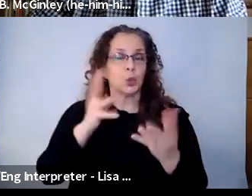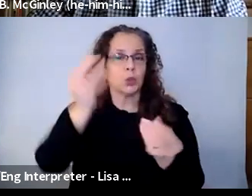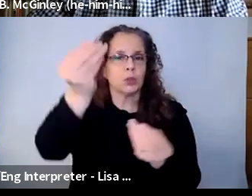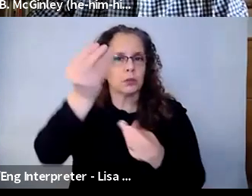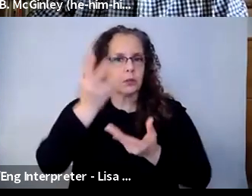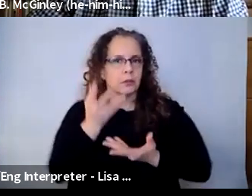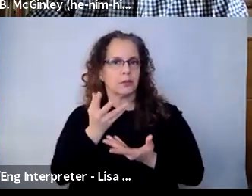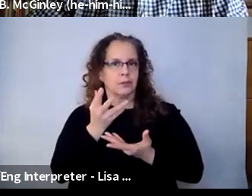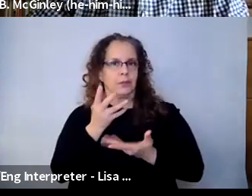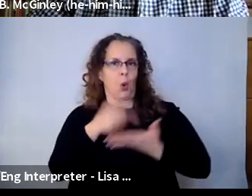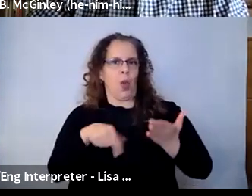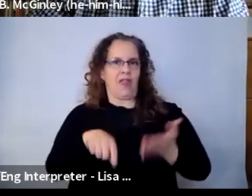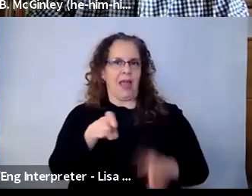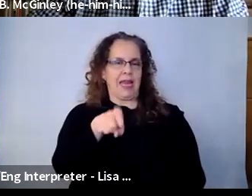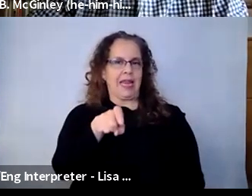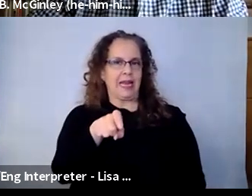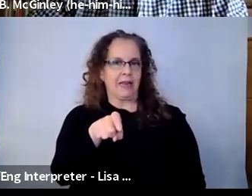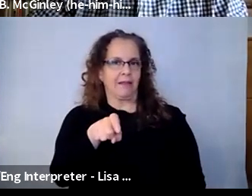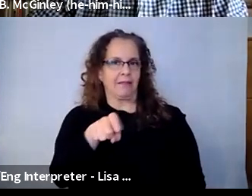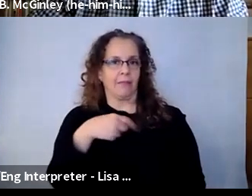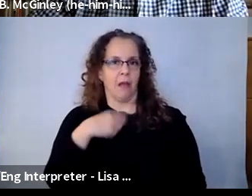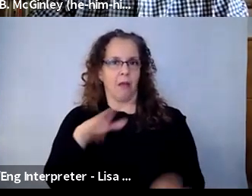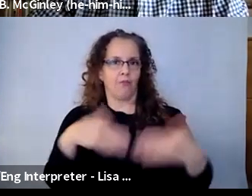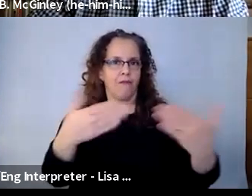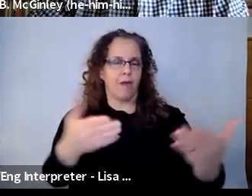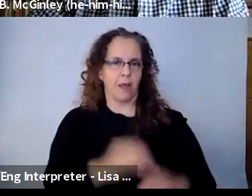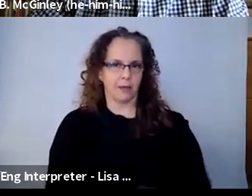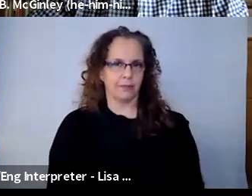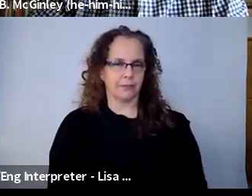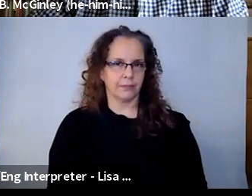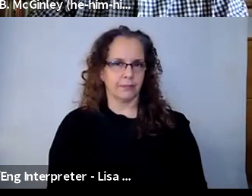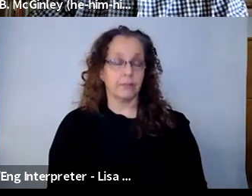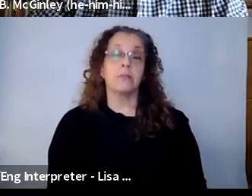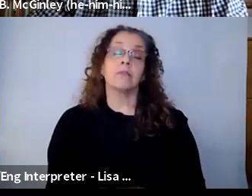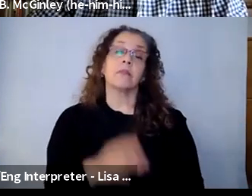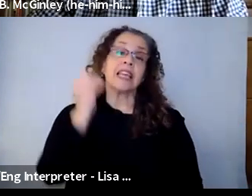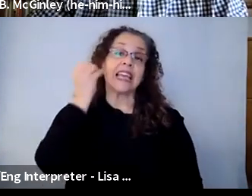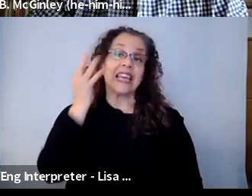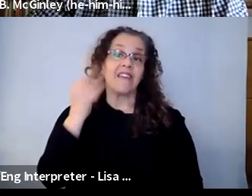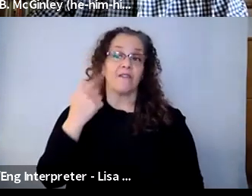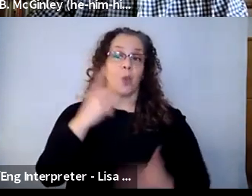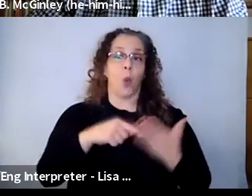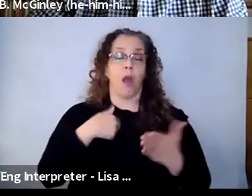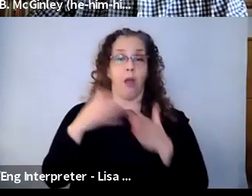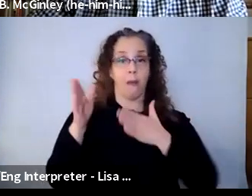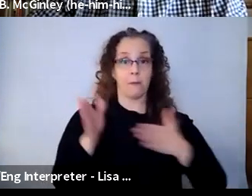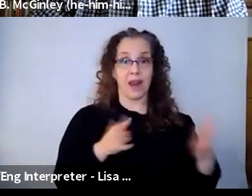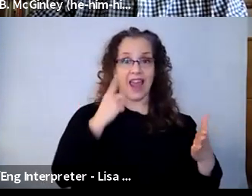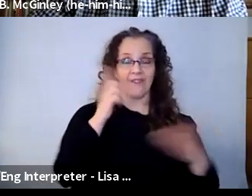right? Giving that to them. And if what I've designed for the day, if they decide that there's something else that they need to